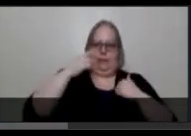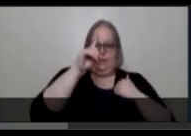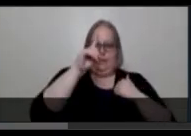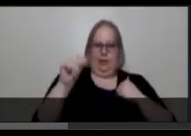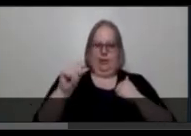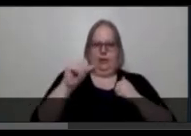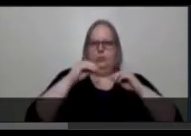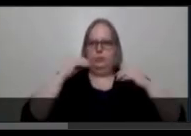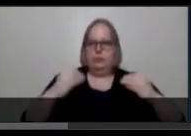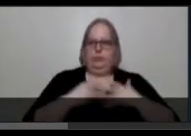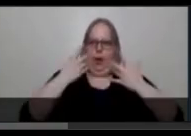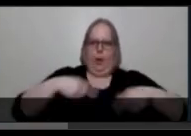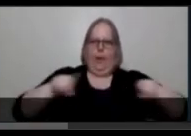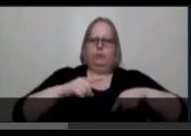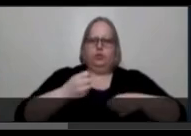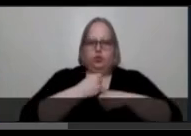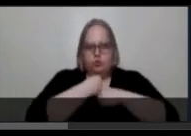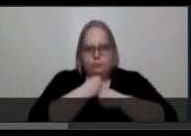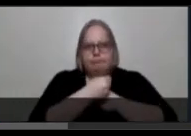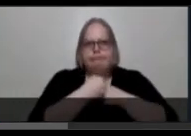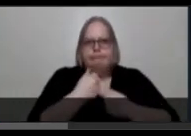and speak their raw, uncensored, truths.